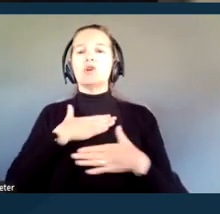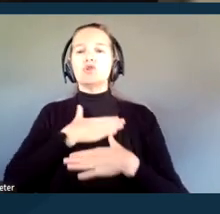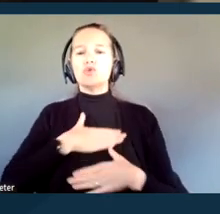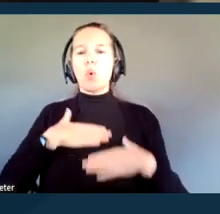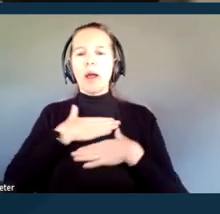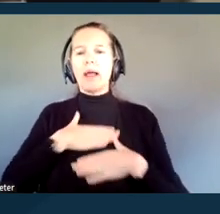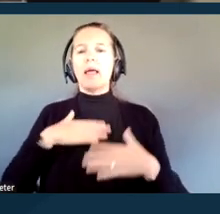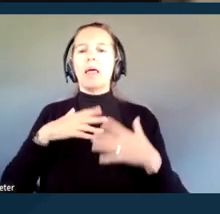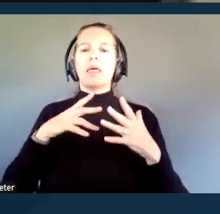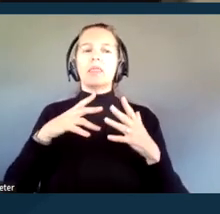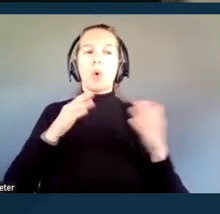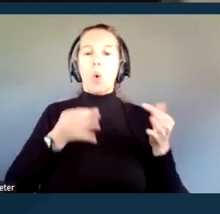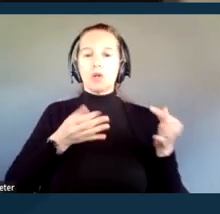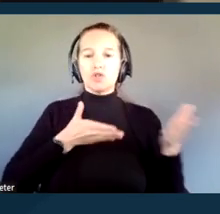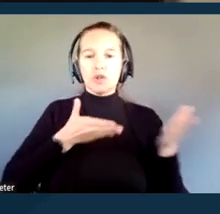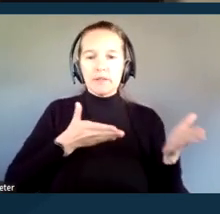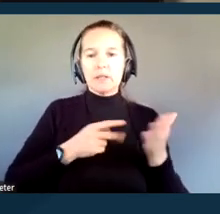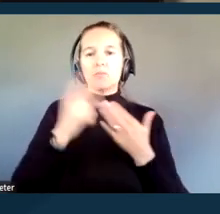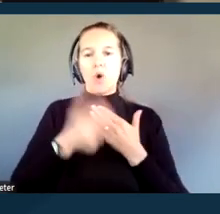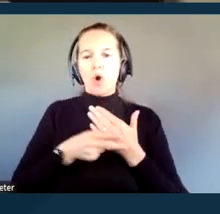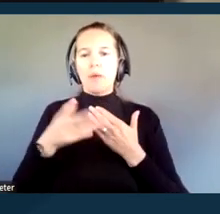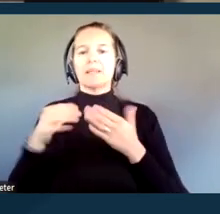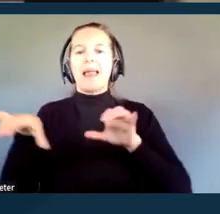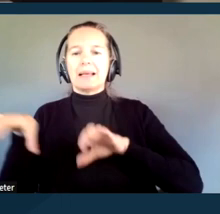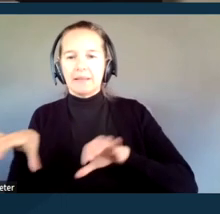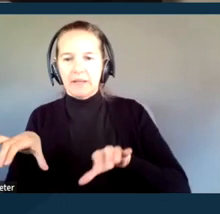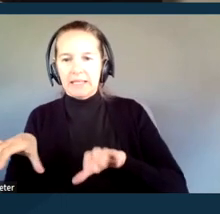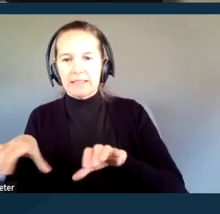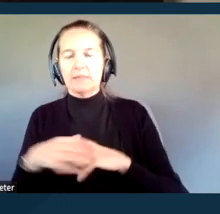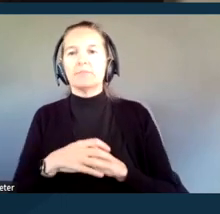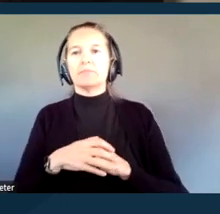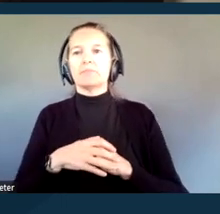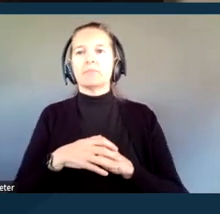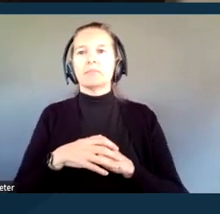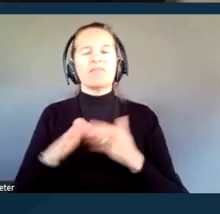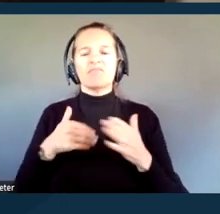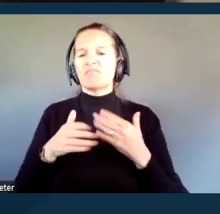programs, and activities. And regardless of the person's role in that proceeding,